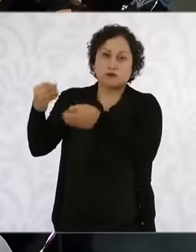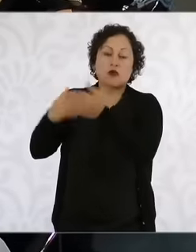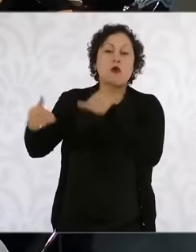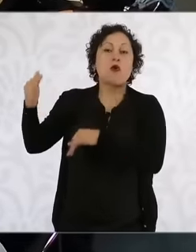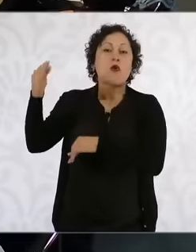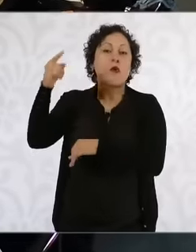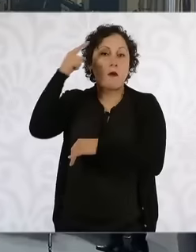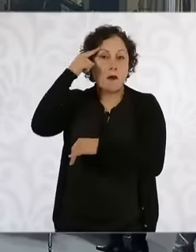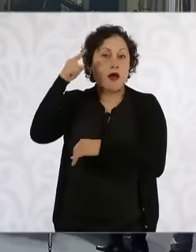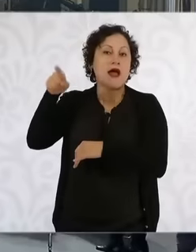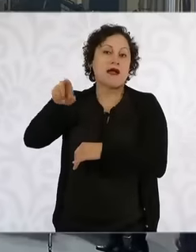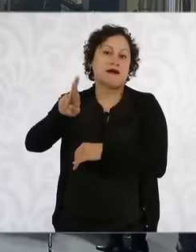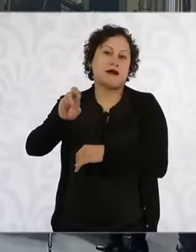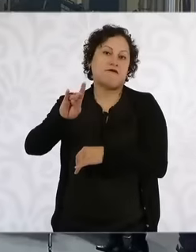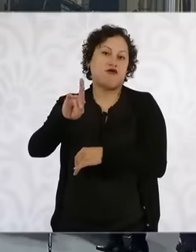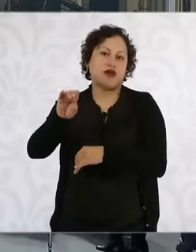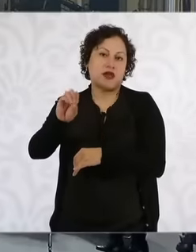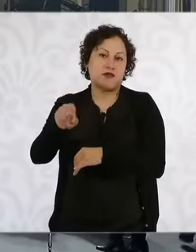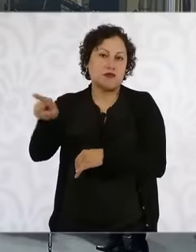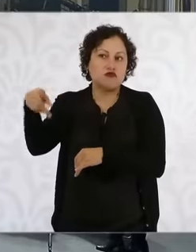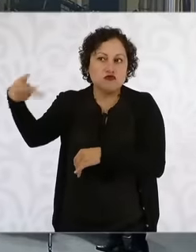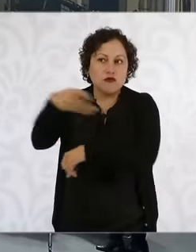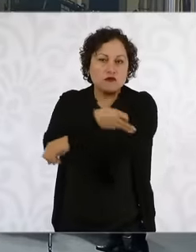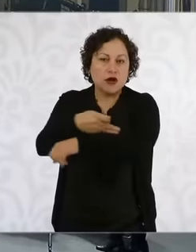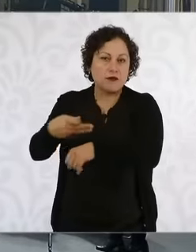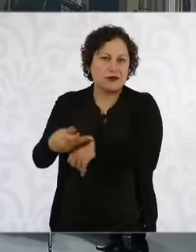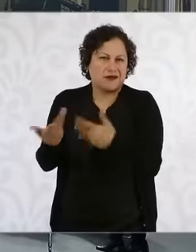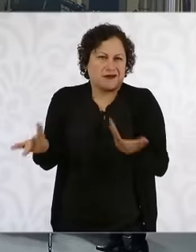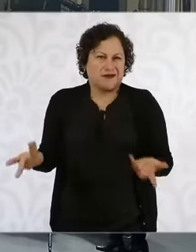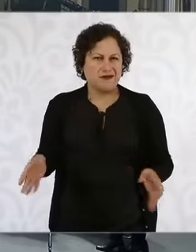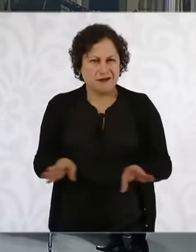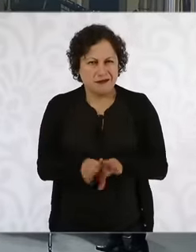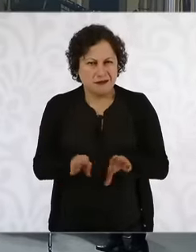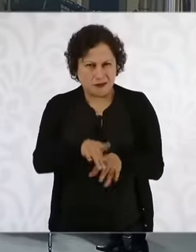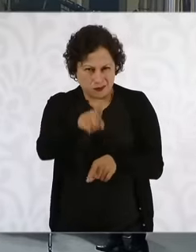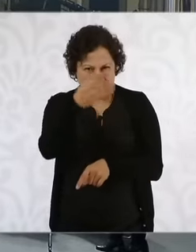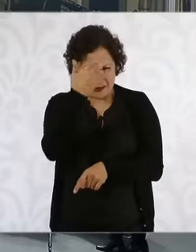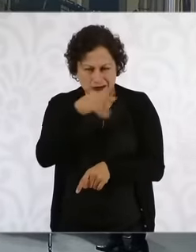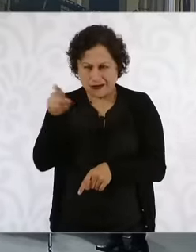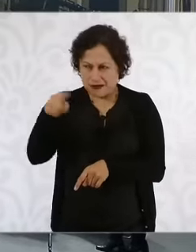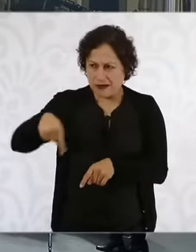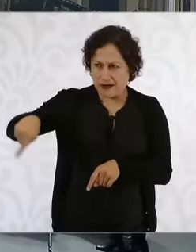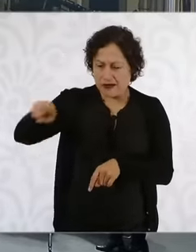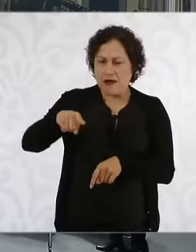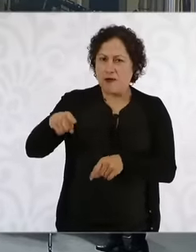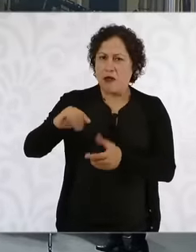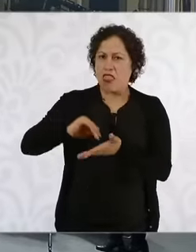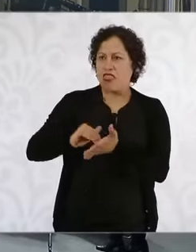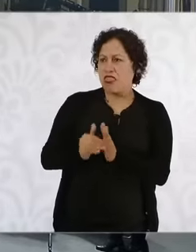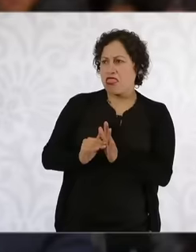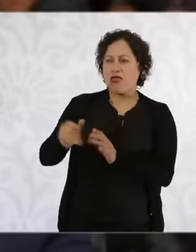aunts of a minister dispossessing a family of a piece of land when I don't know how much money the